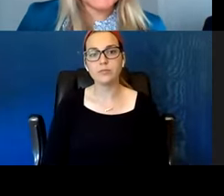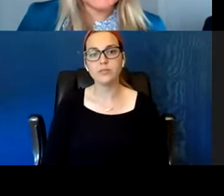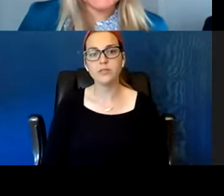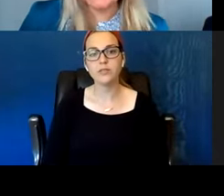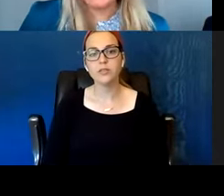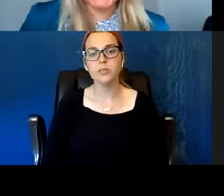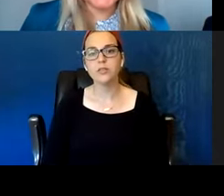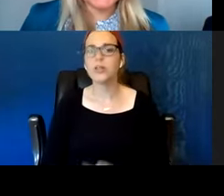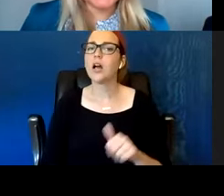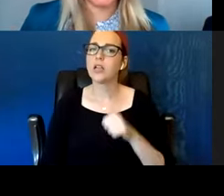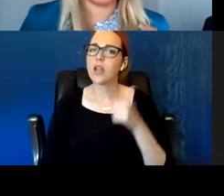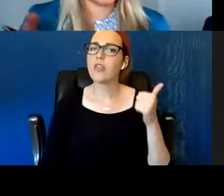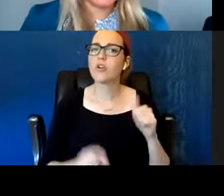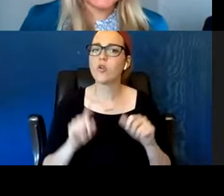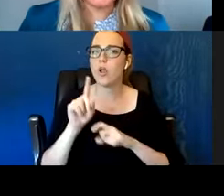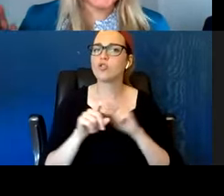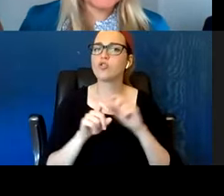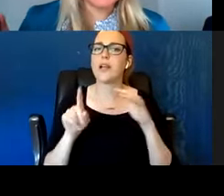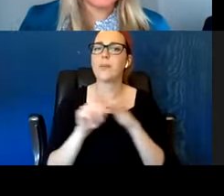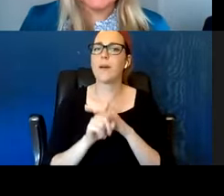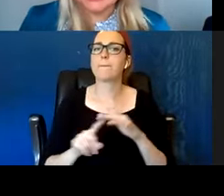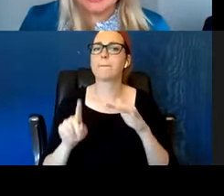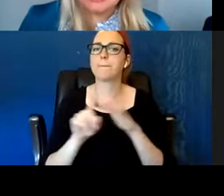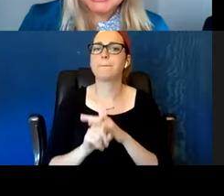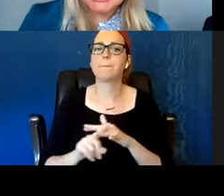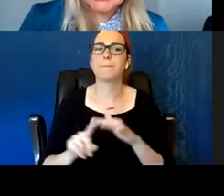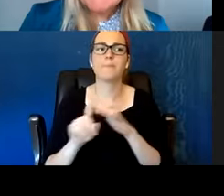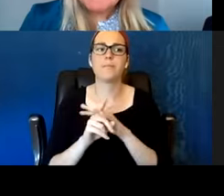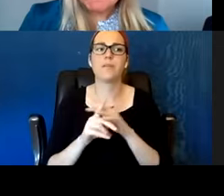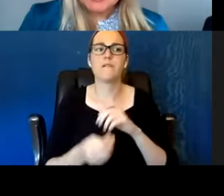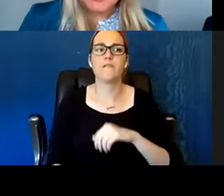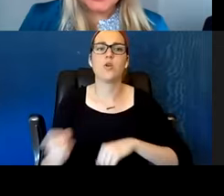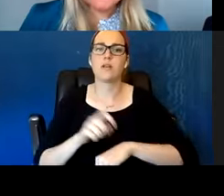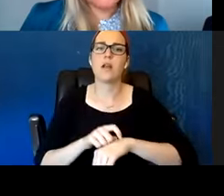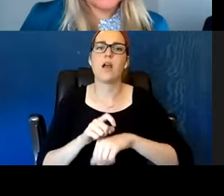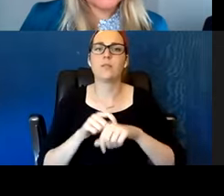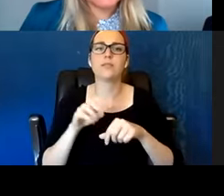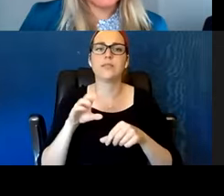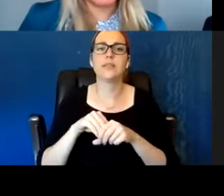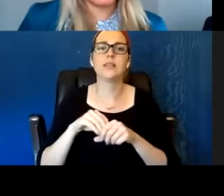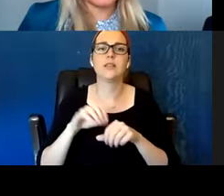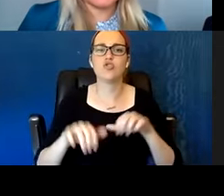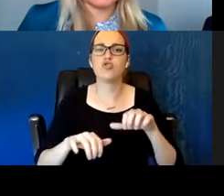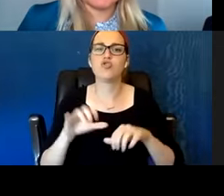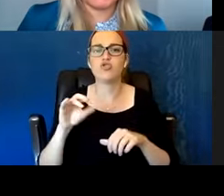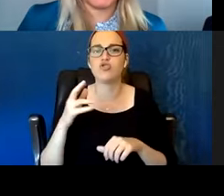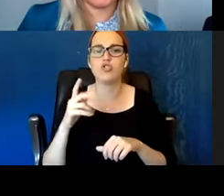a bit in the Q&A so far today so perfectly timed is what advice would you give to someone